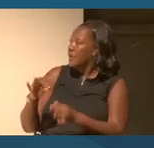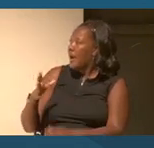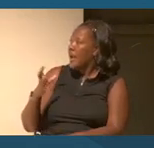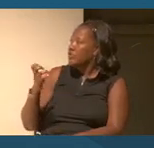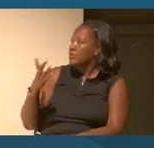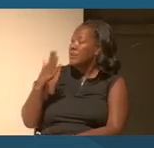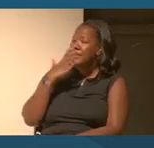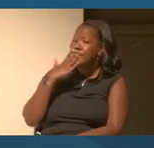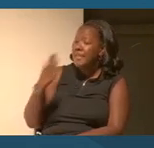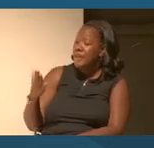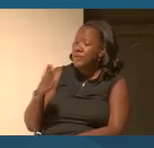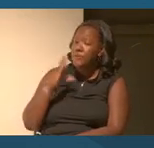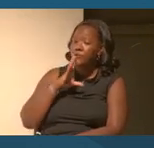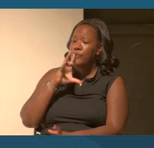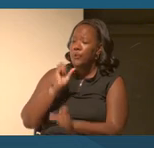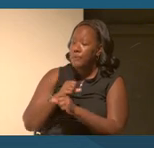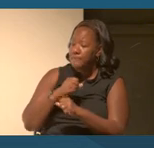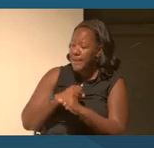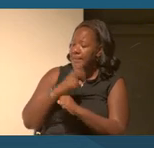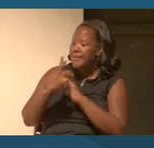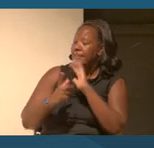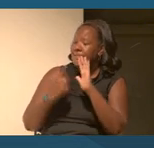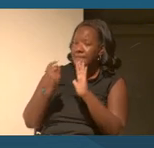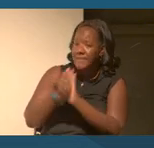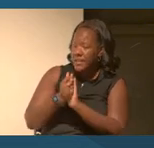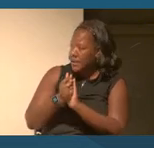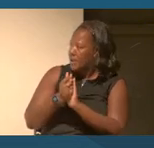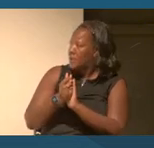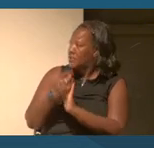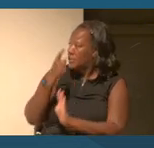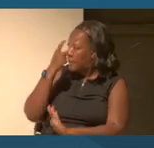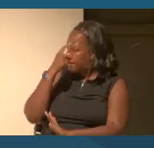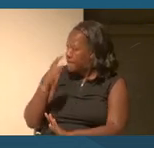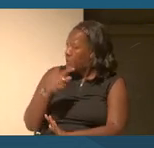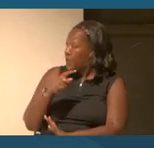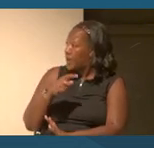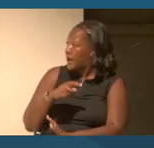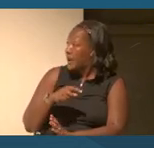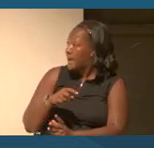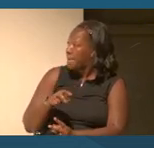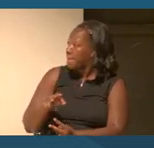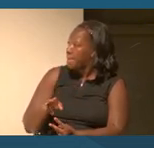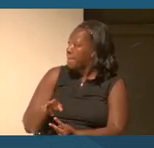in making the videos for both two entry points through artifacts.